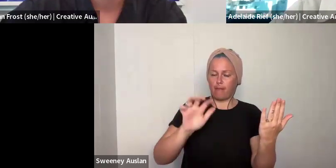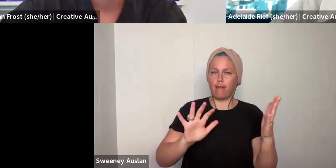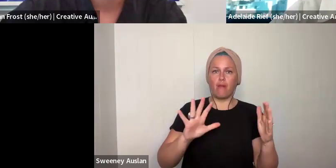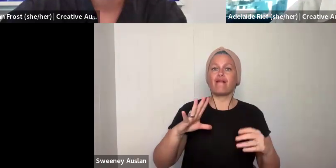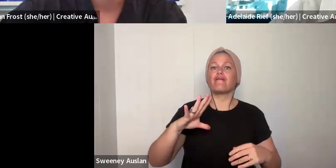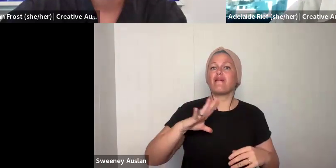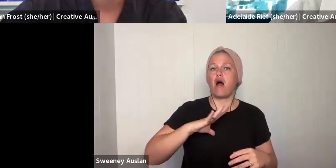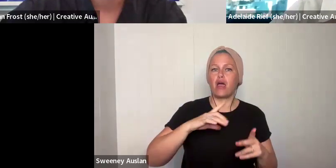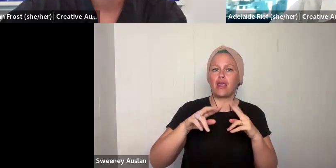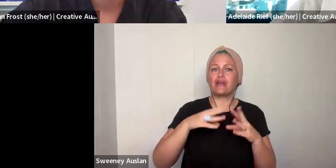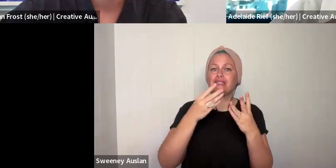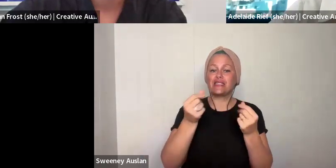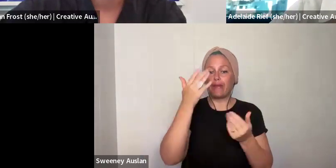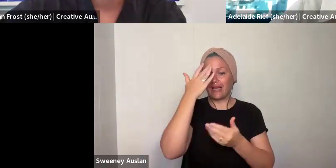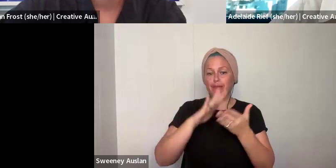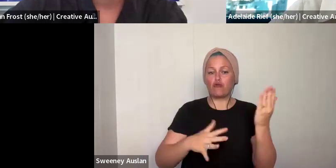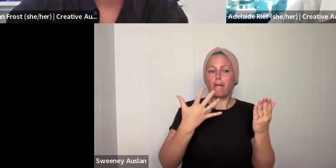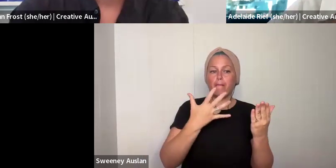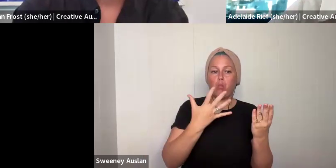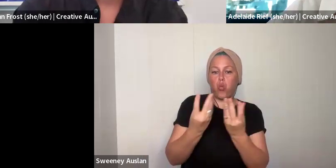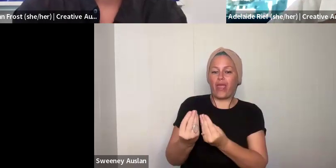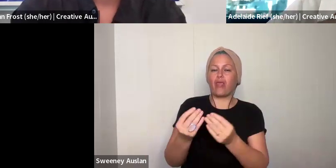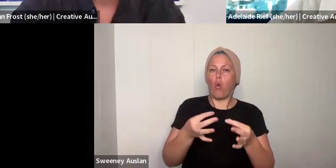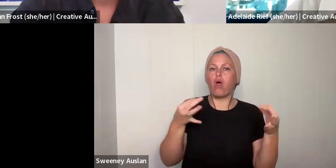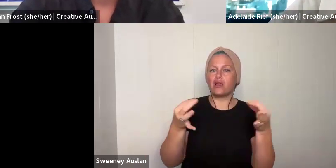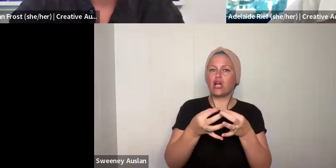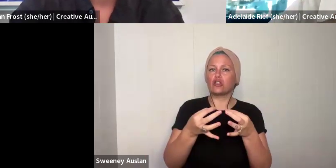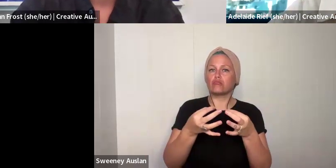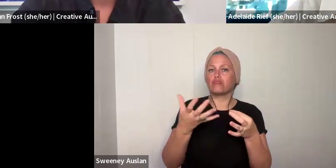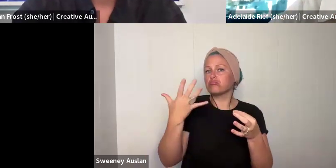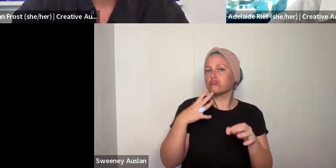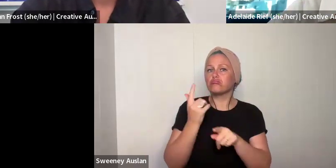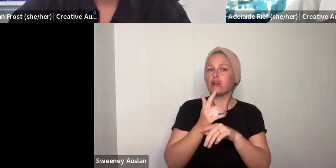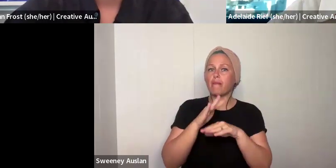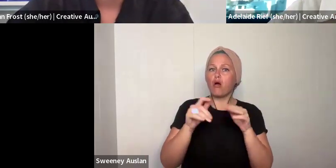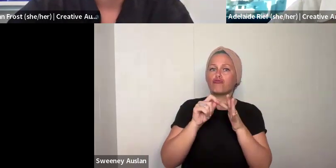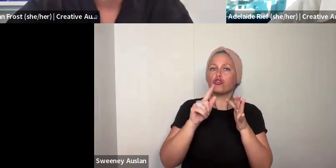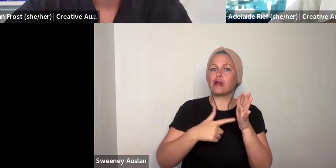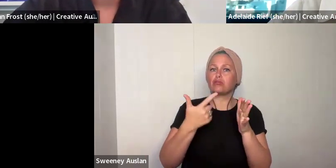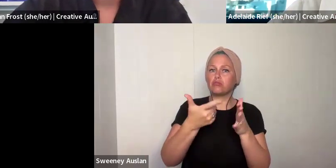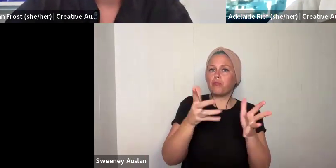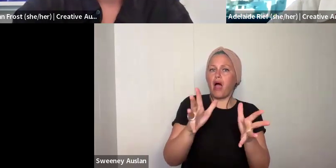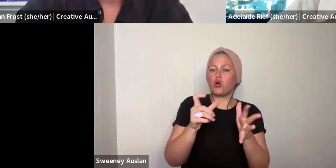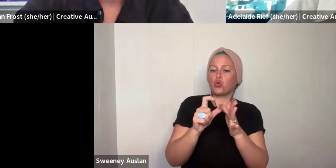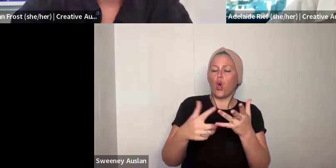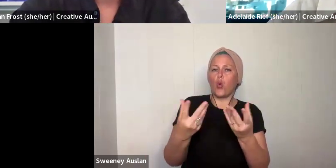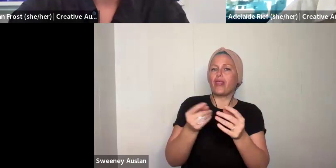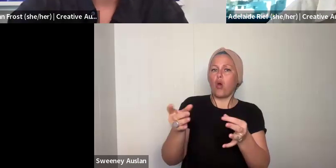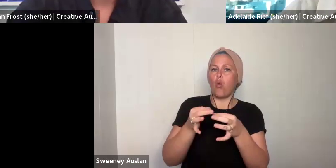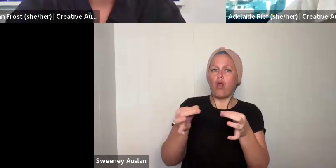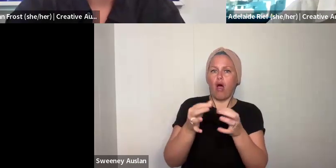it is that you have done, where you have worked, the projects that you have been involved in, exhibitions you have had etc. It is